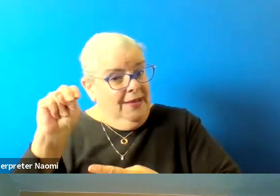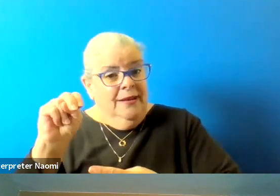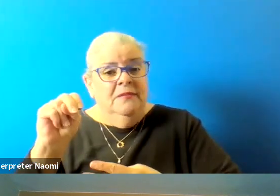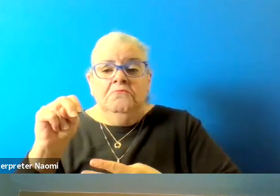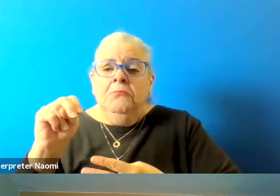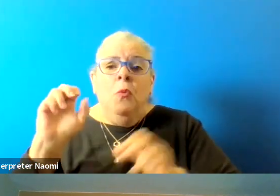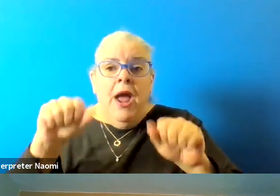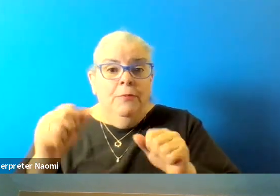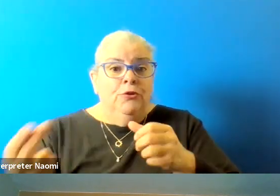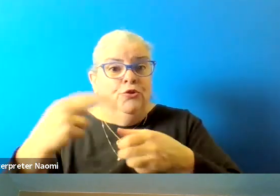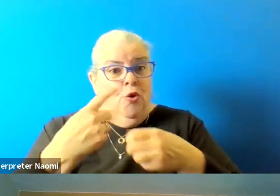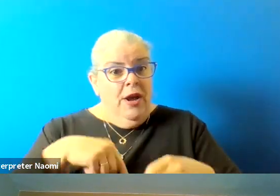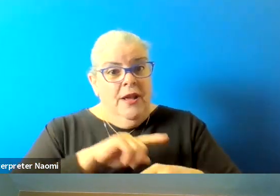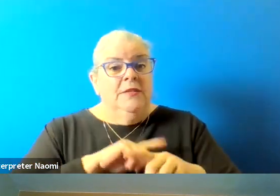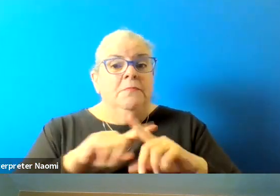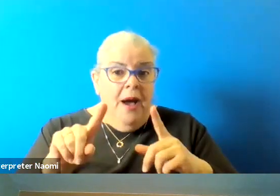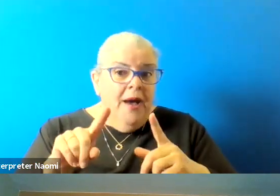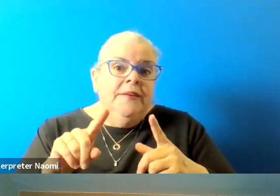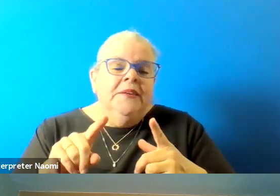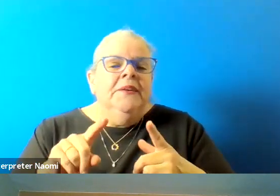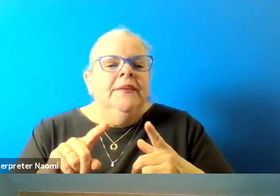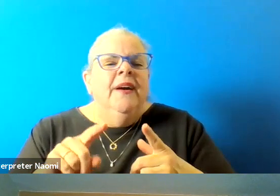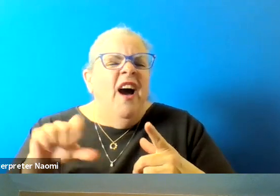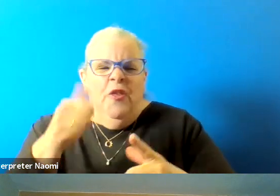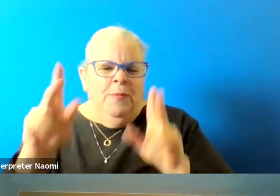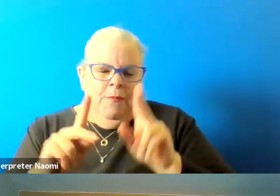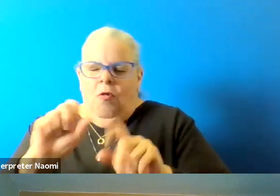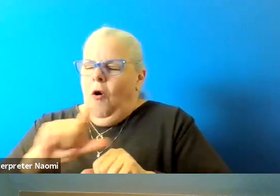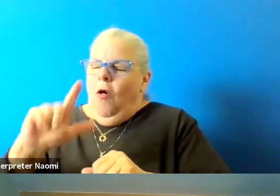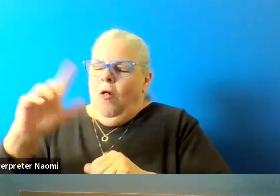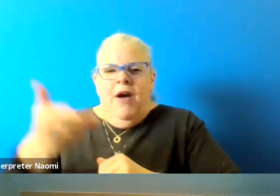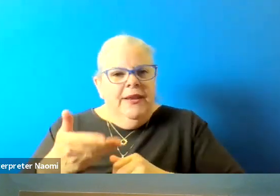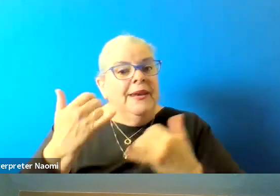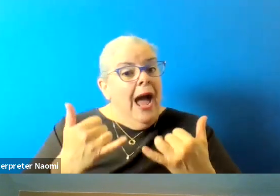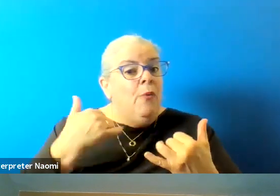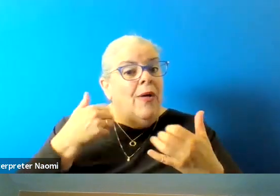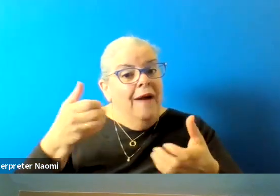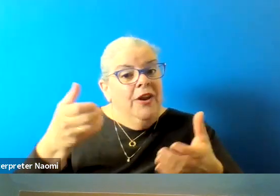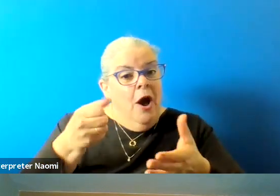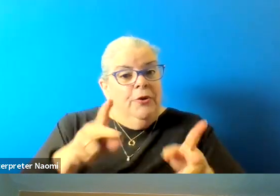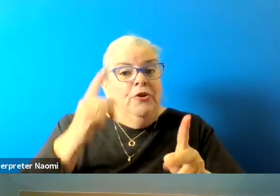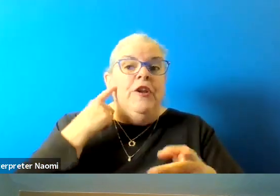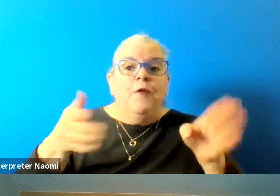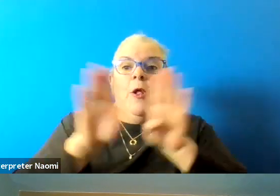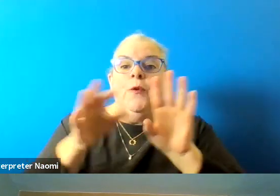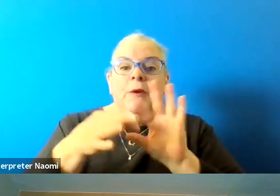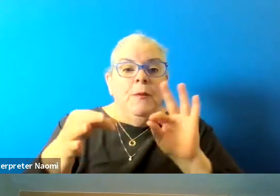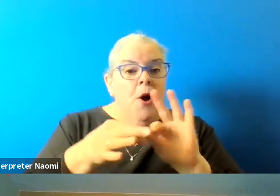We will now give each of you the opportunity to share any closing remarks with the audience. And we'll start with you Mr. Carlson.